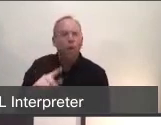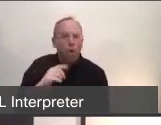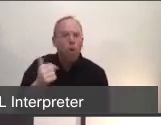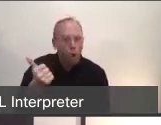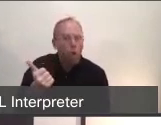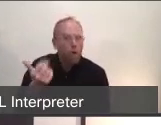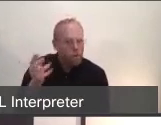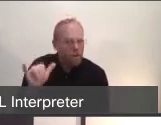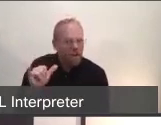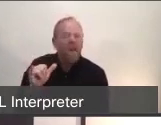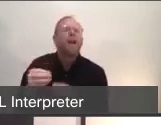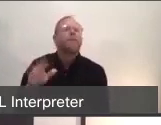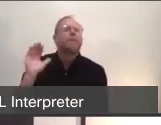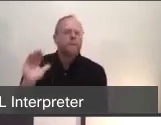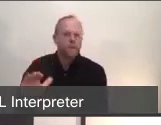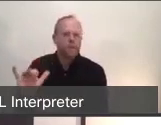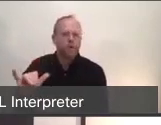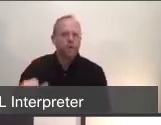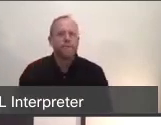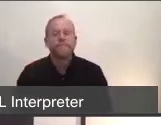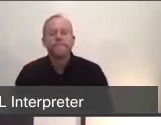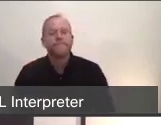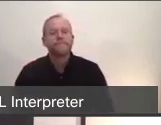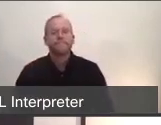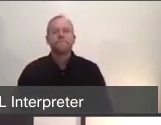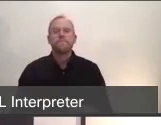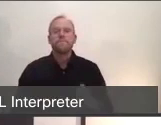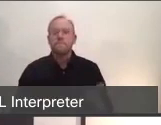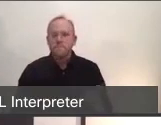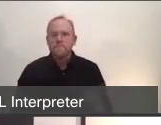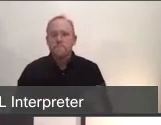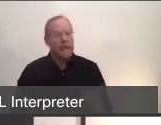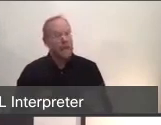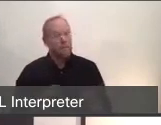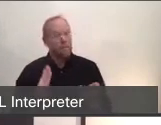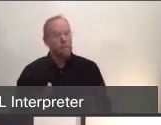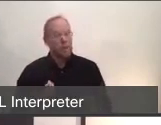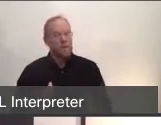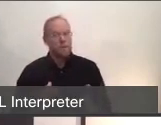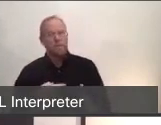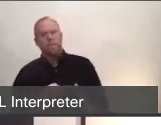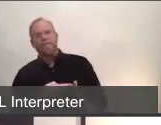Dr. Willis is a healthy gentleman, and I won't reveal his exact age, but he's not that much older than me,